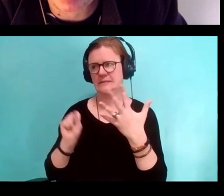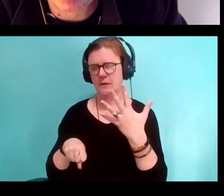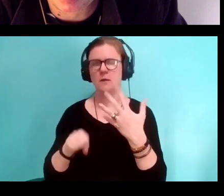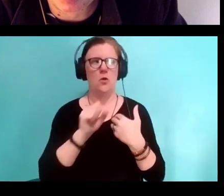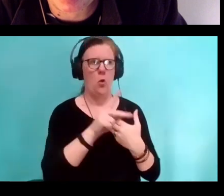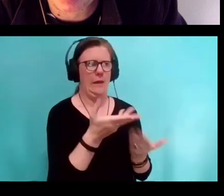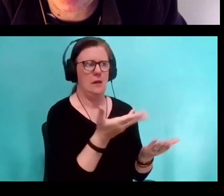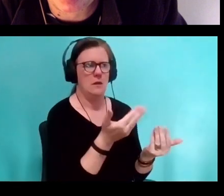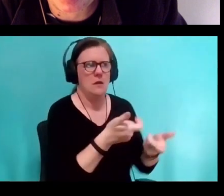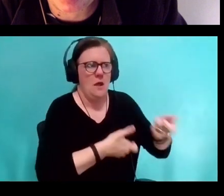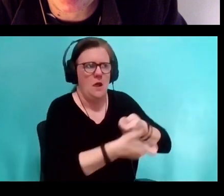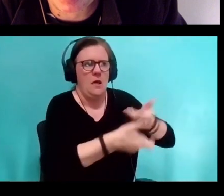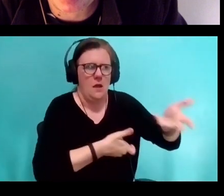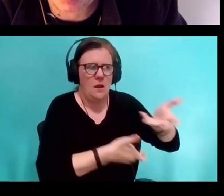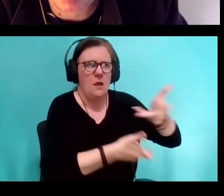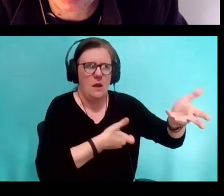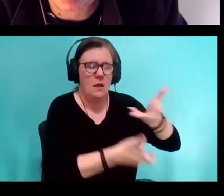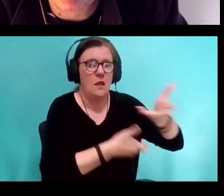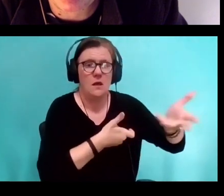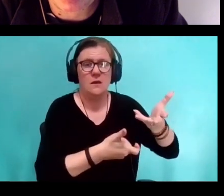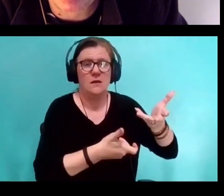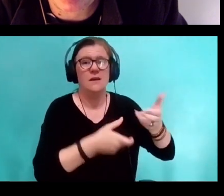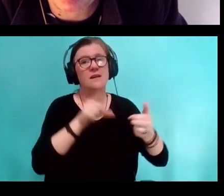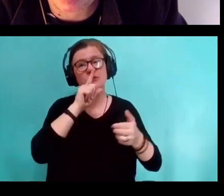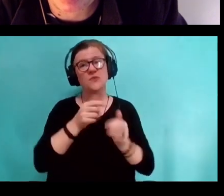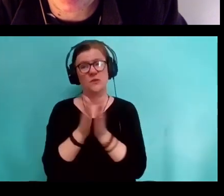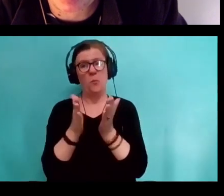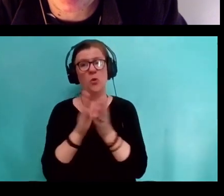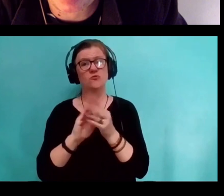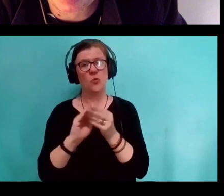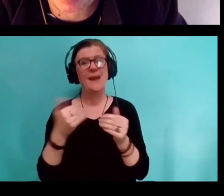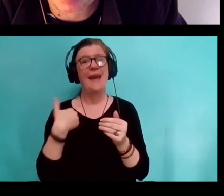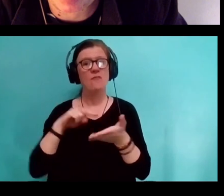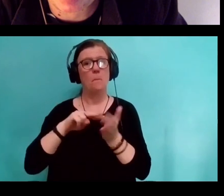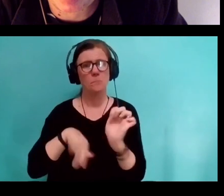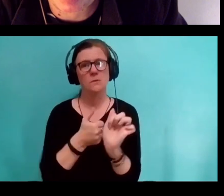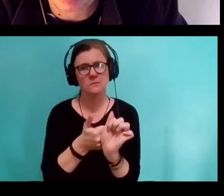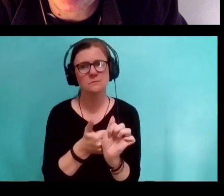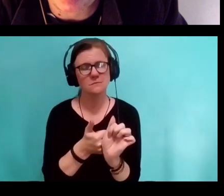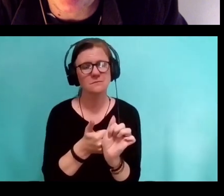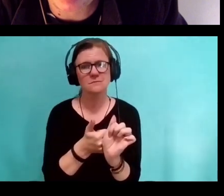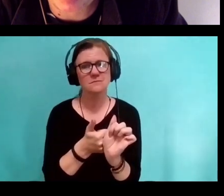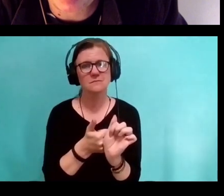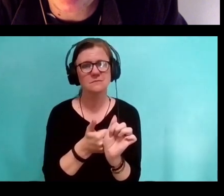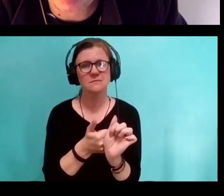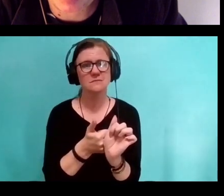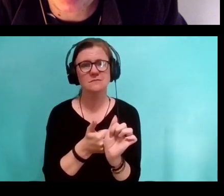And, 'cause every story in the book has a purpose, there's not much in there that's just like, I mean,